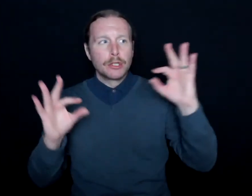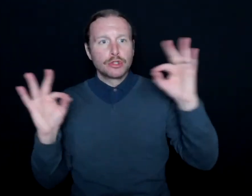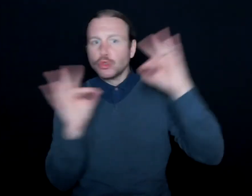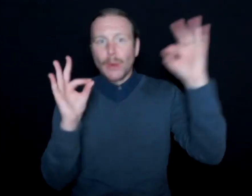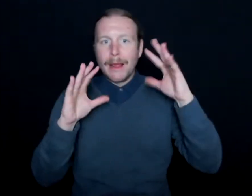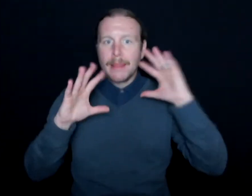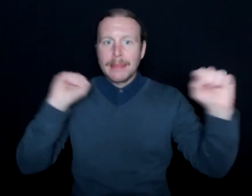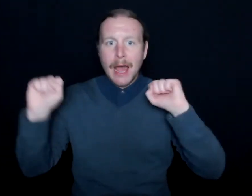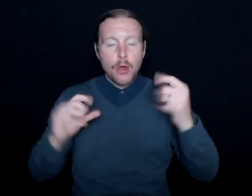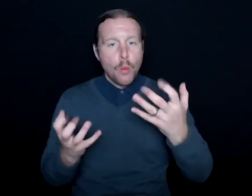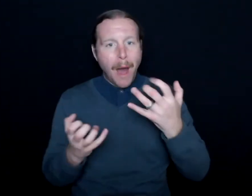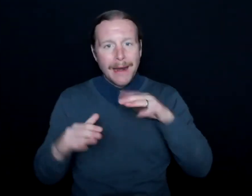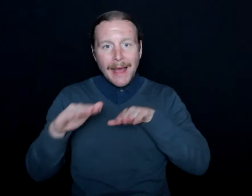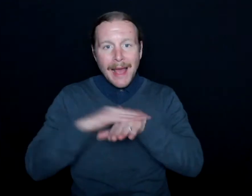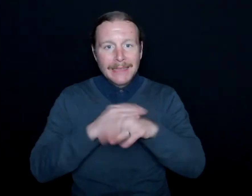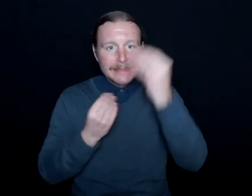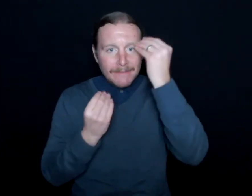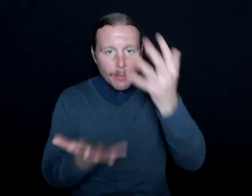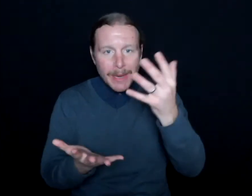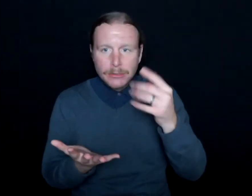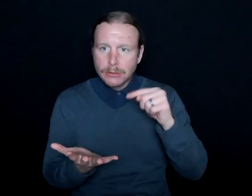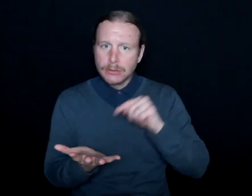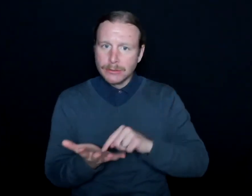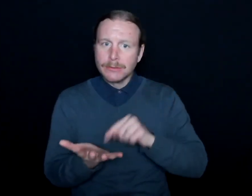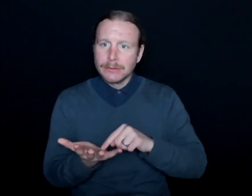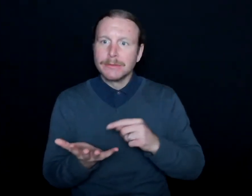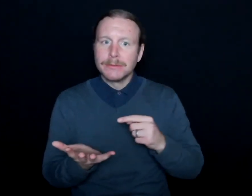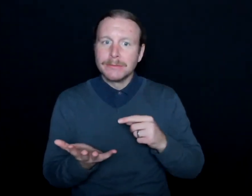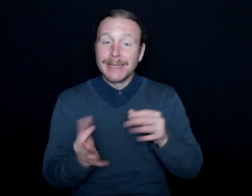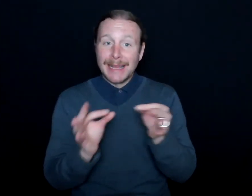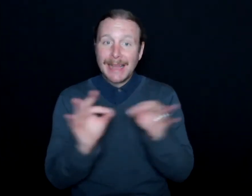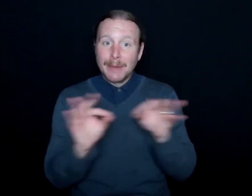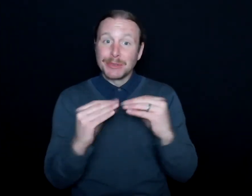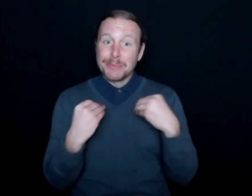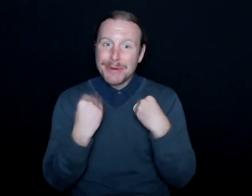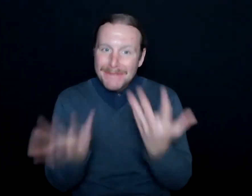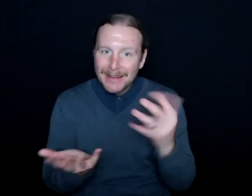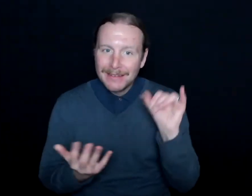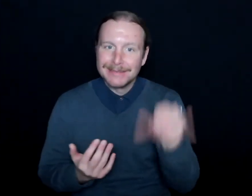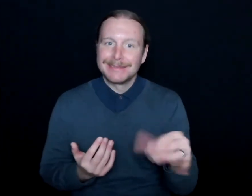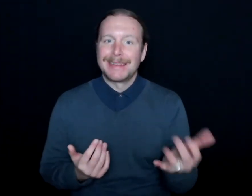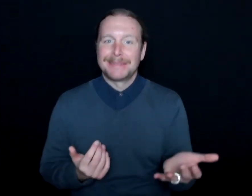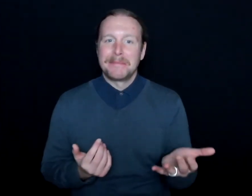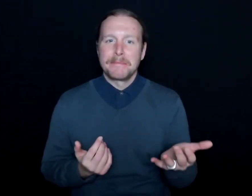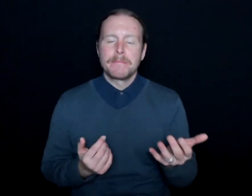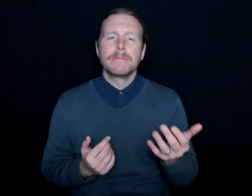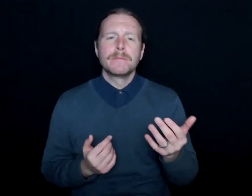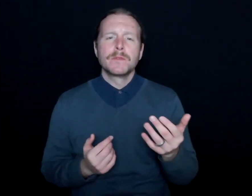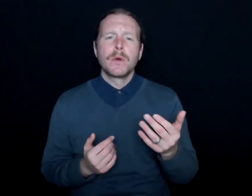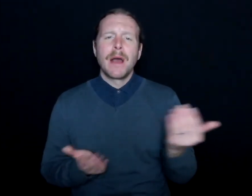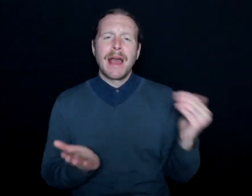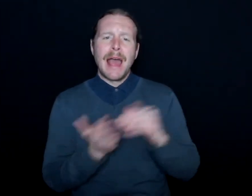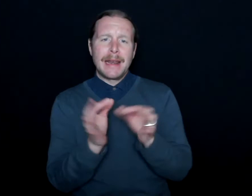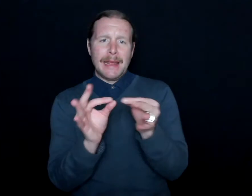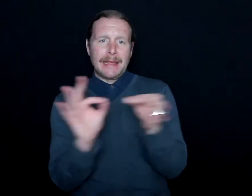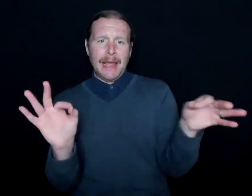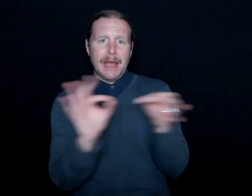but you still want to access this information-- captions provides that. So I think captions has a critical role